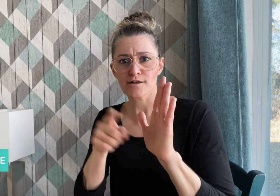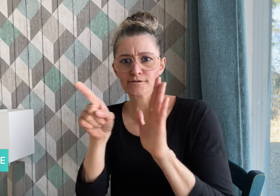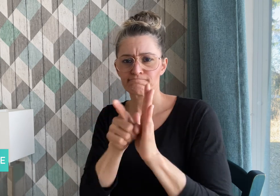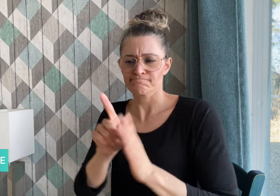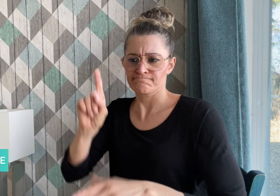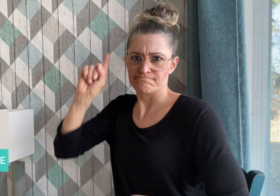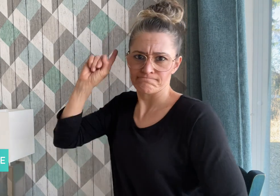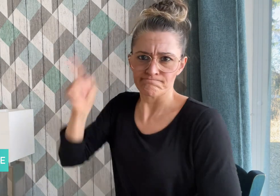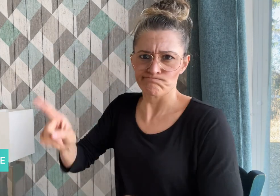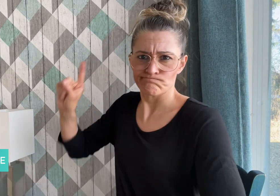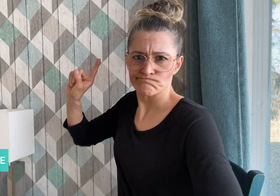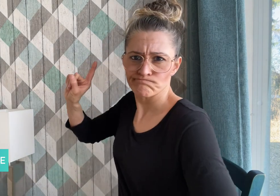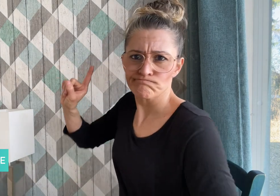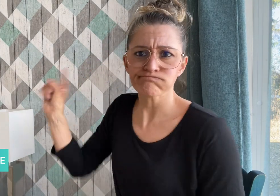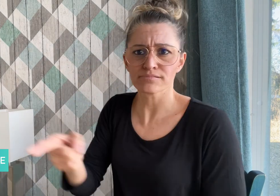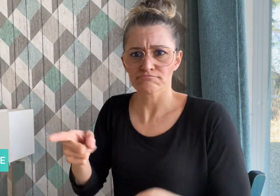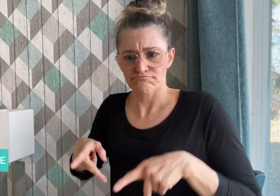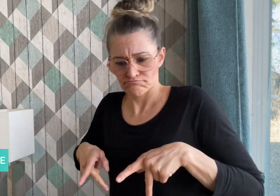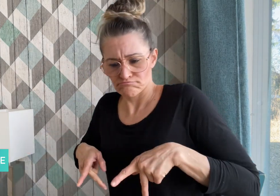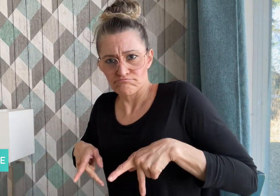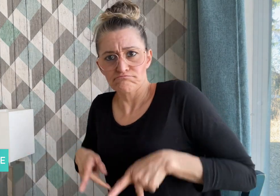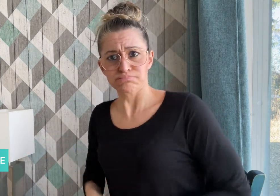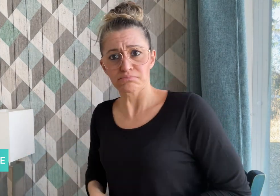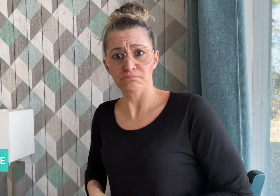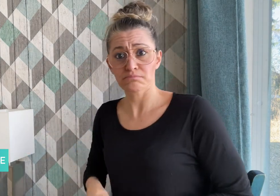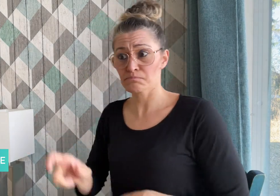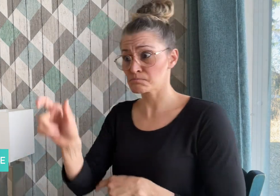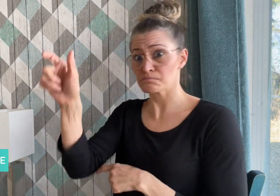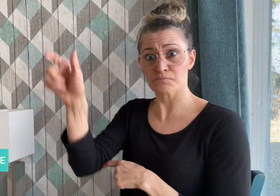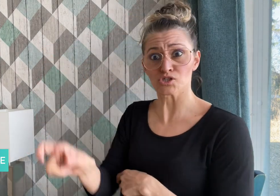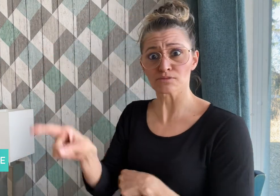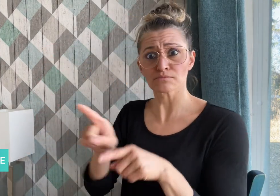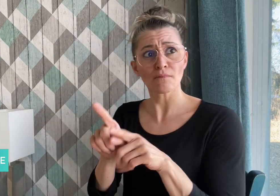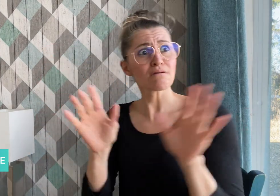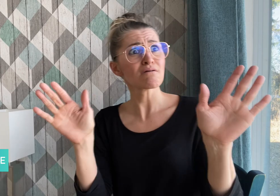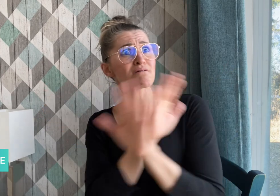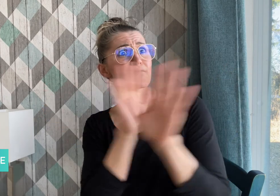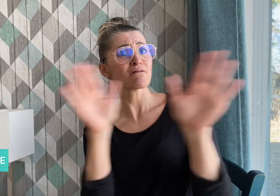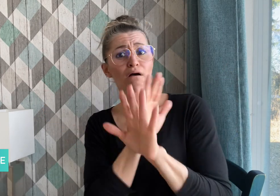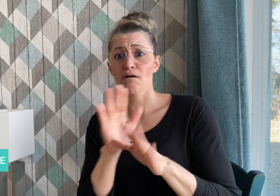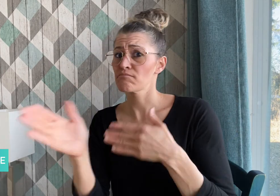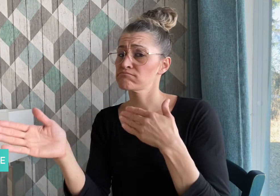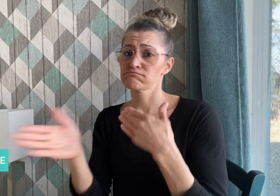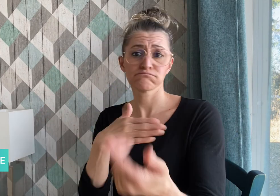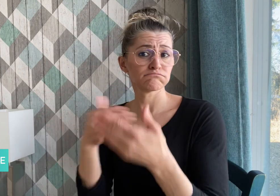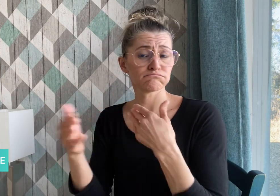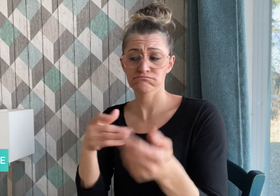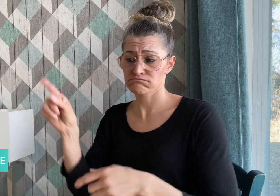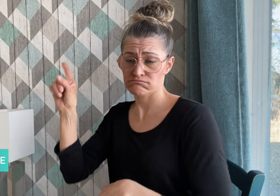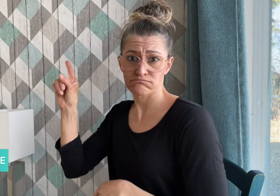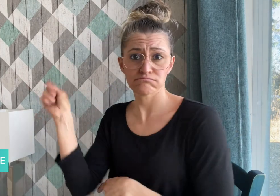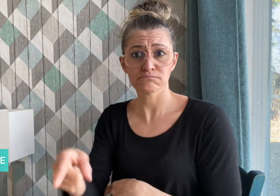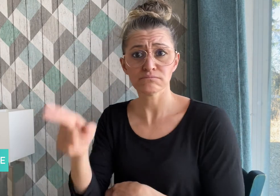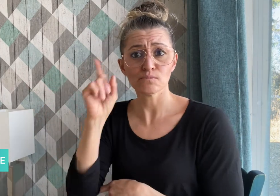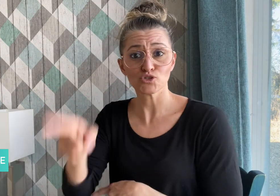without the consent of the person being sterilized.